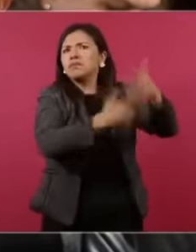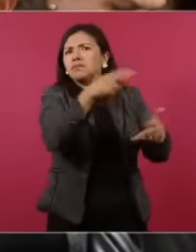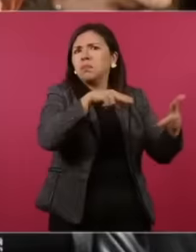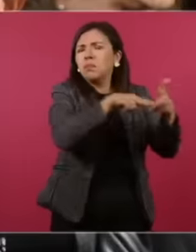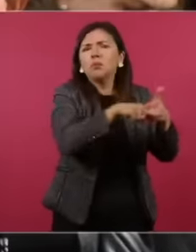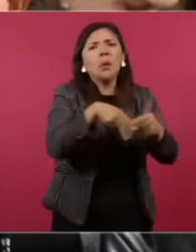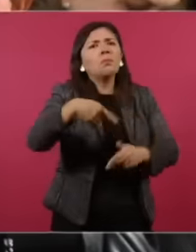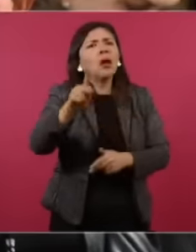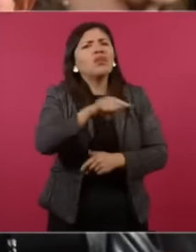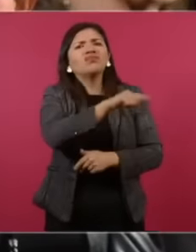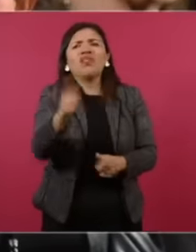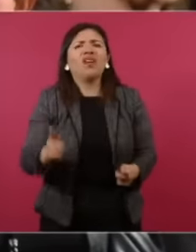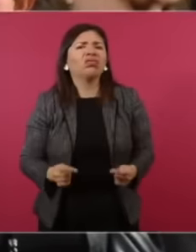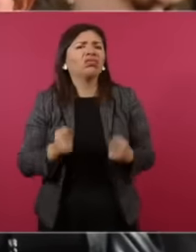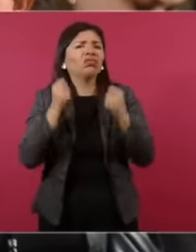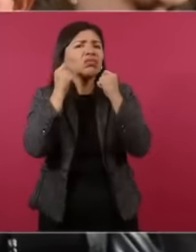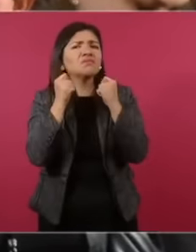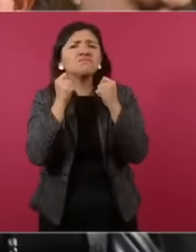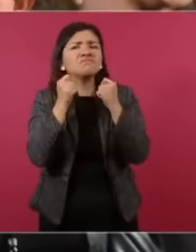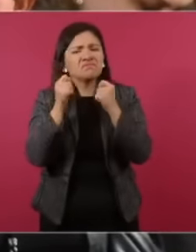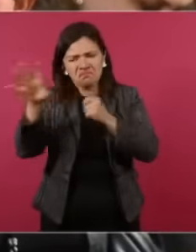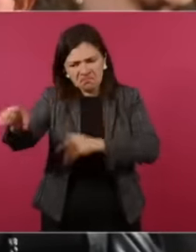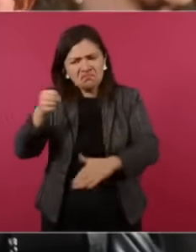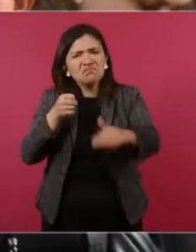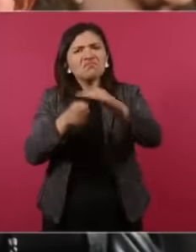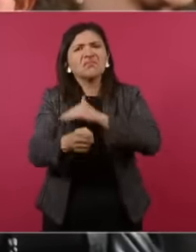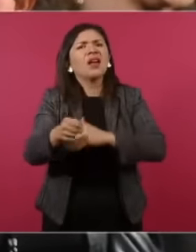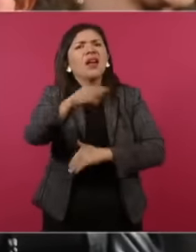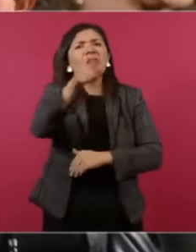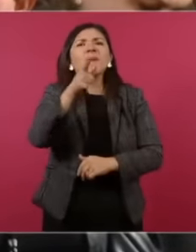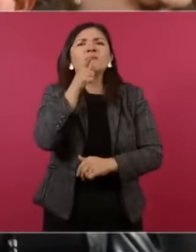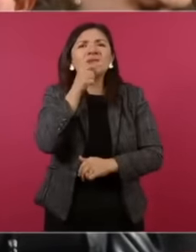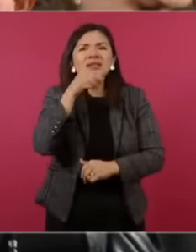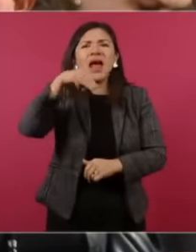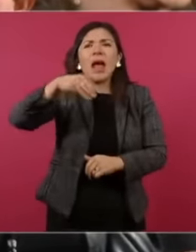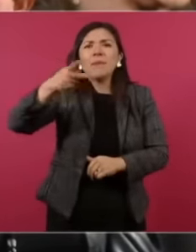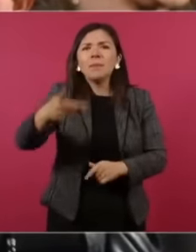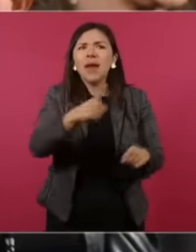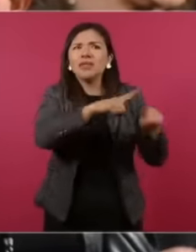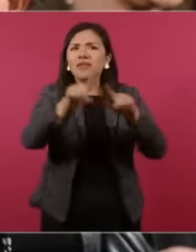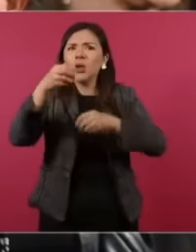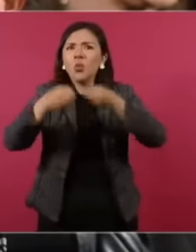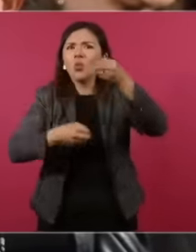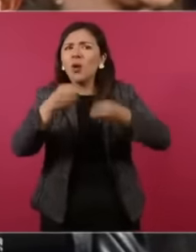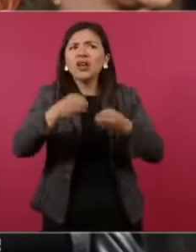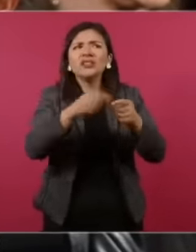matter to the judges, magistrates, public ministries and that whole chain of complicities that occur